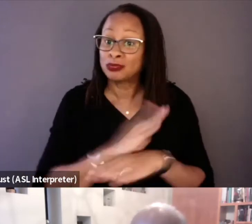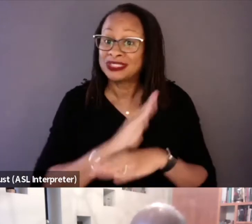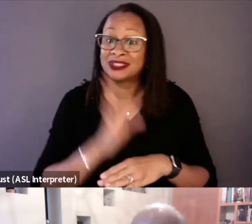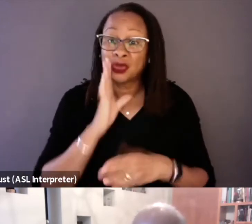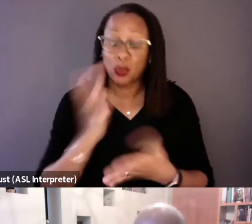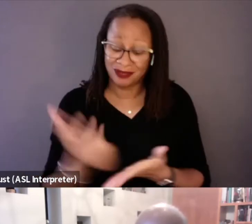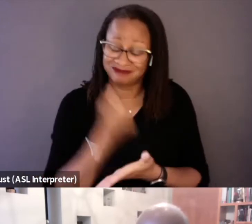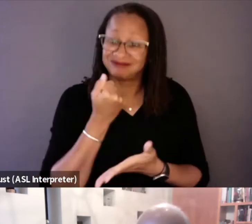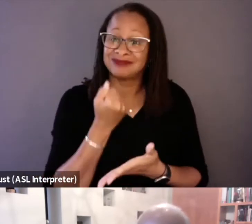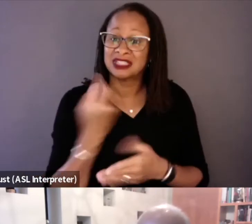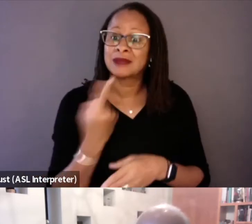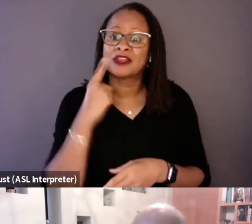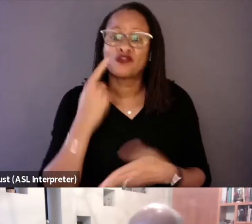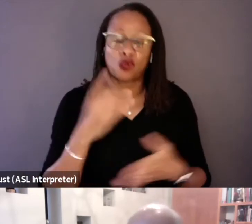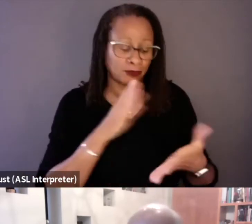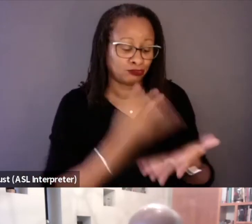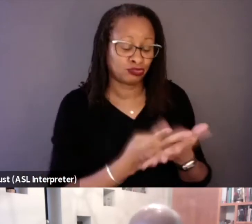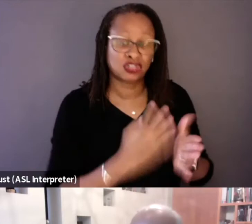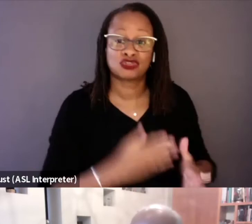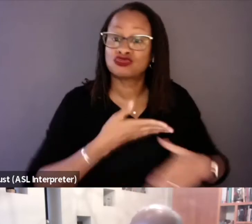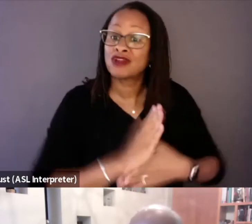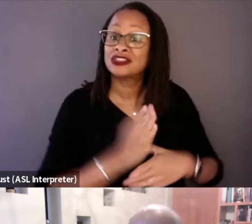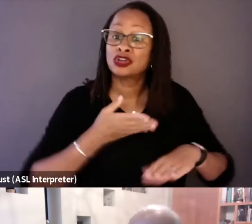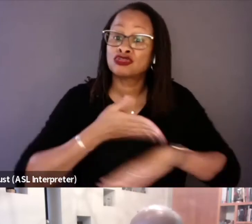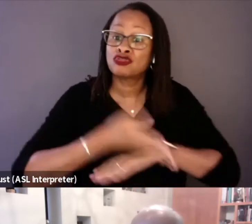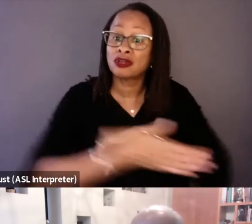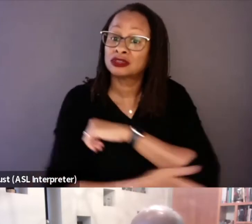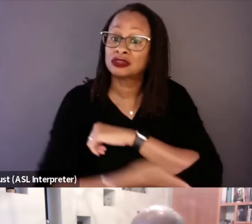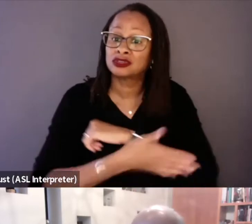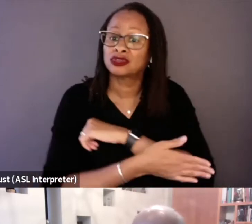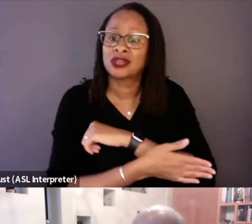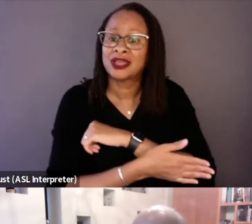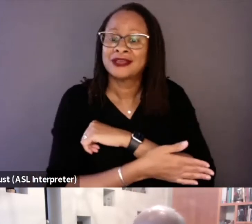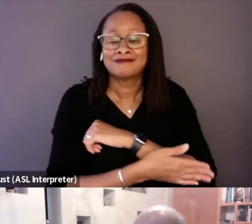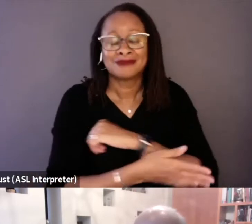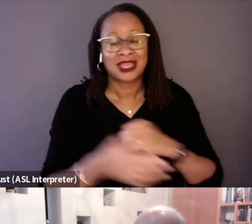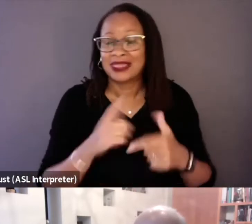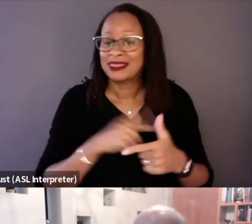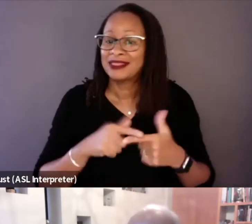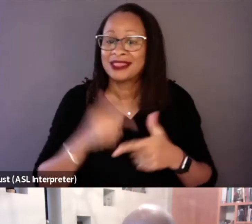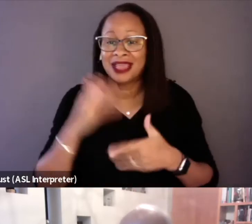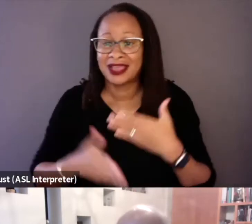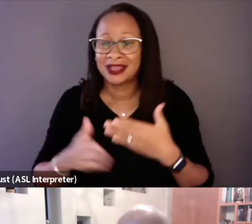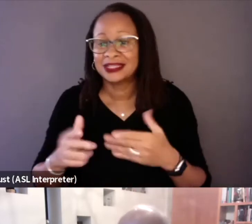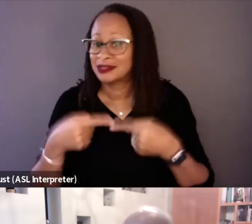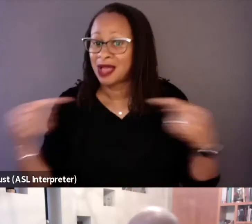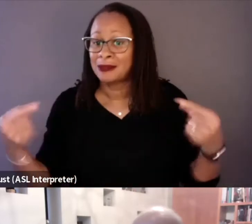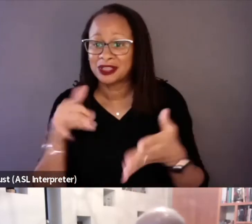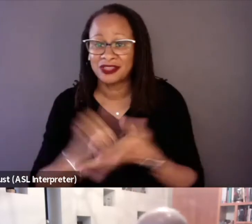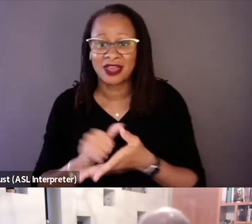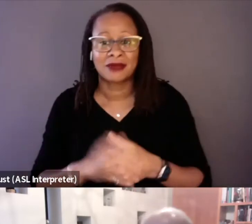for prisoners' rights across the country, to its devastating end. But Traci, you're the one who actually